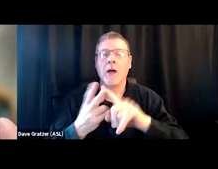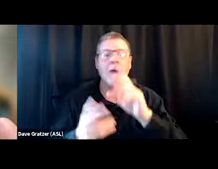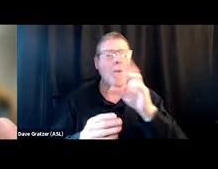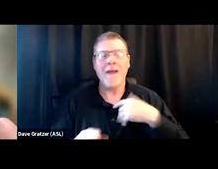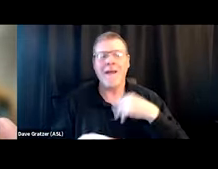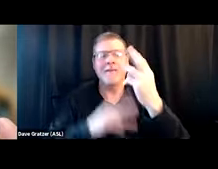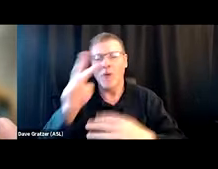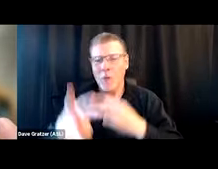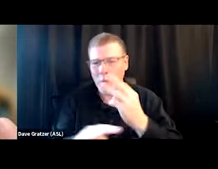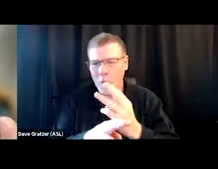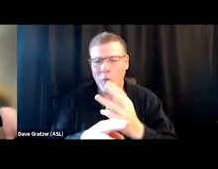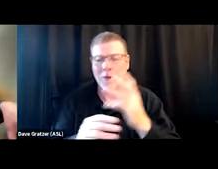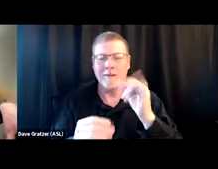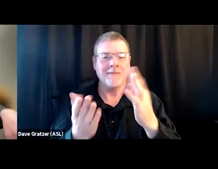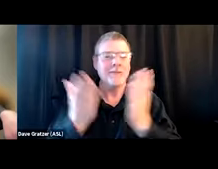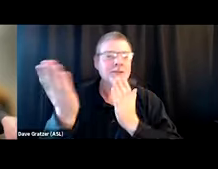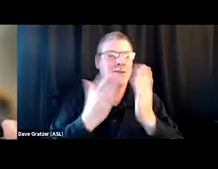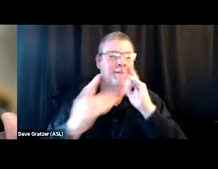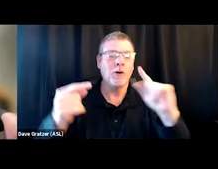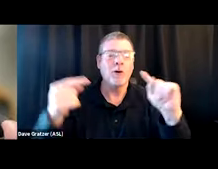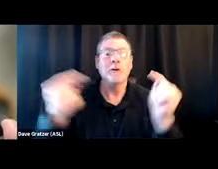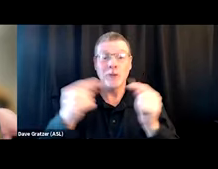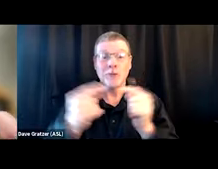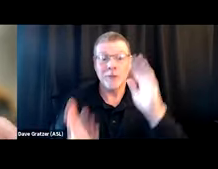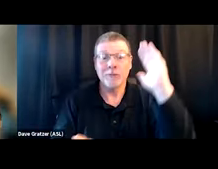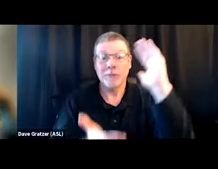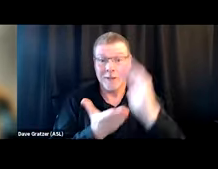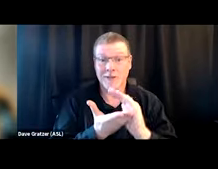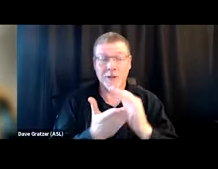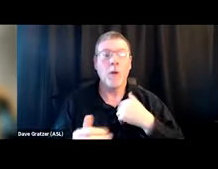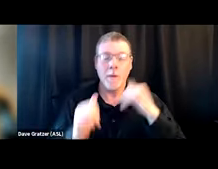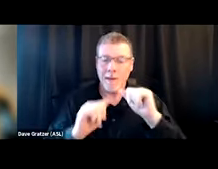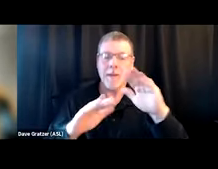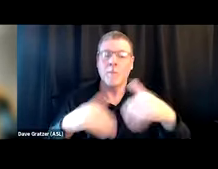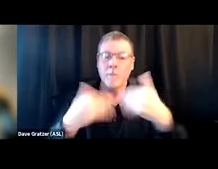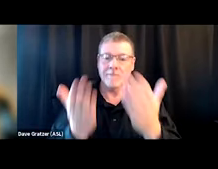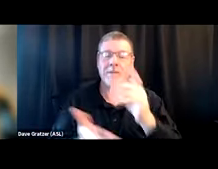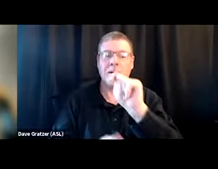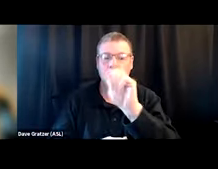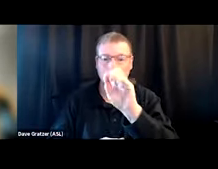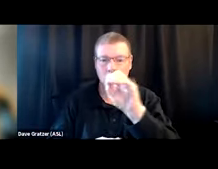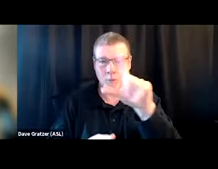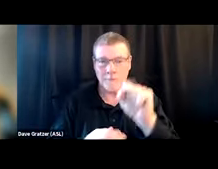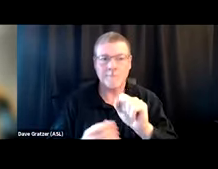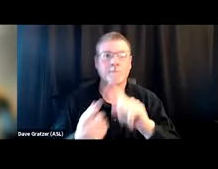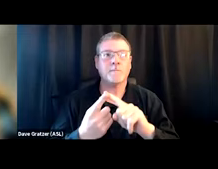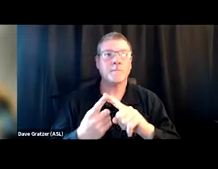for harm reduction and people who use drugs, we can provide them with tools that they didn't have before. Providing pipes alongside syringes